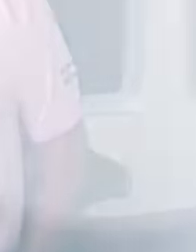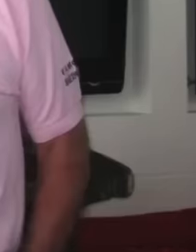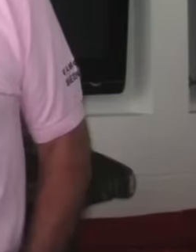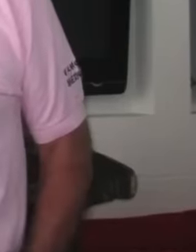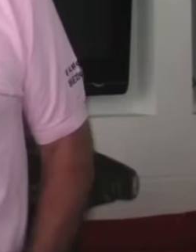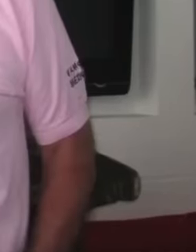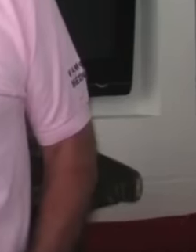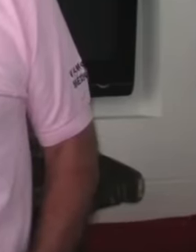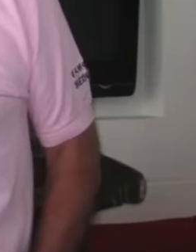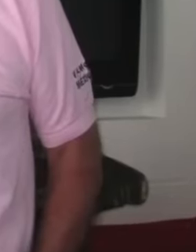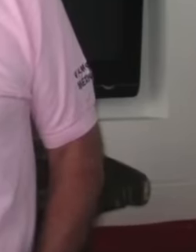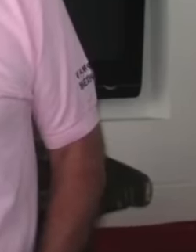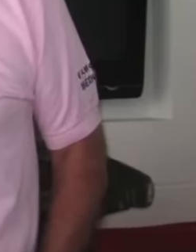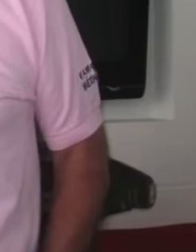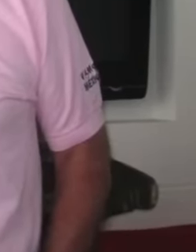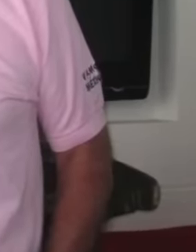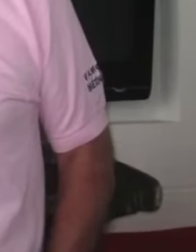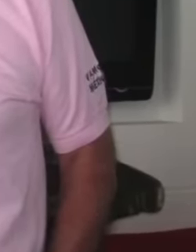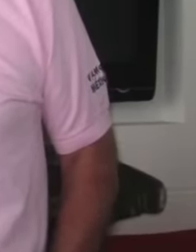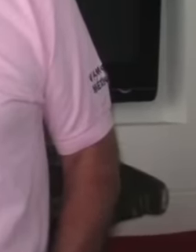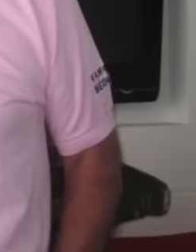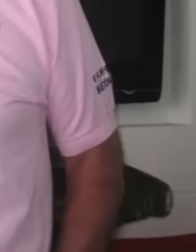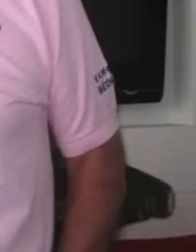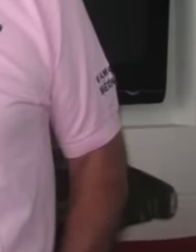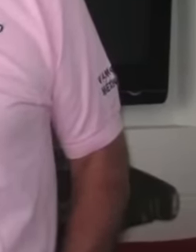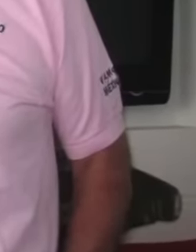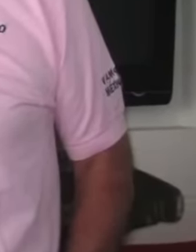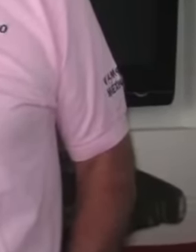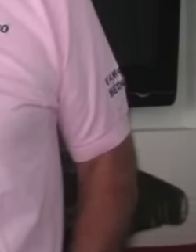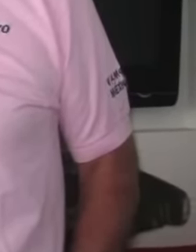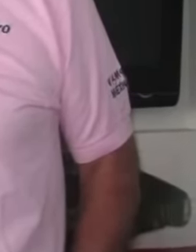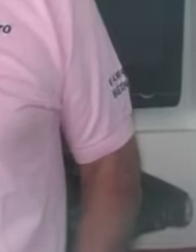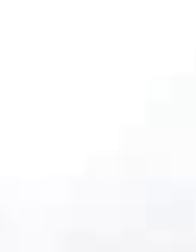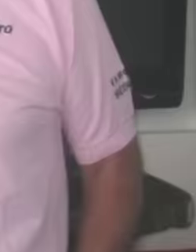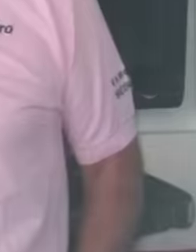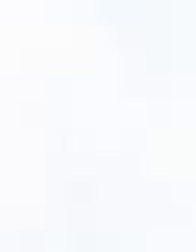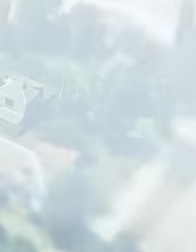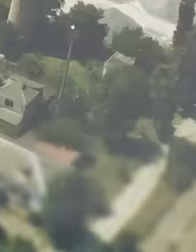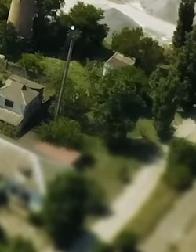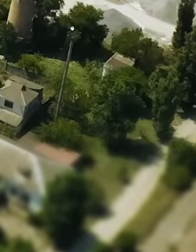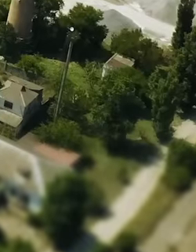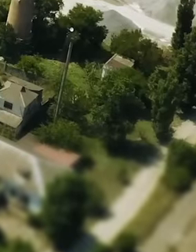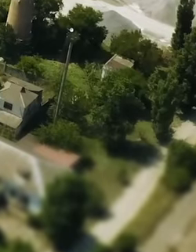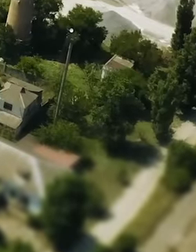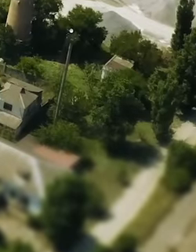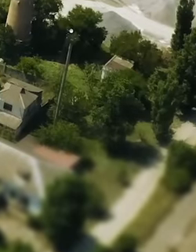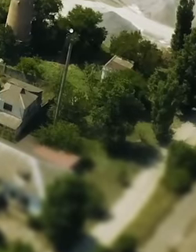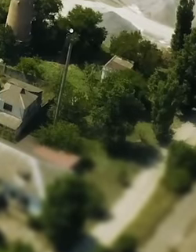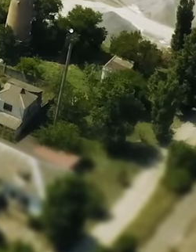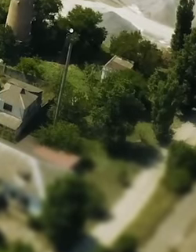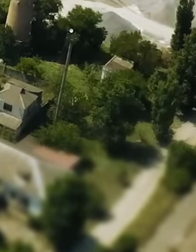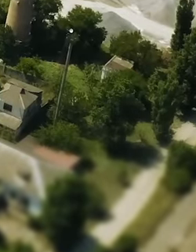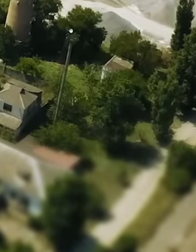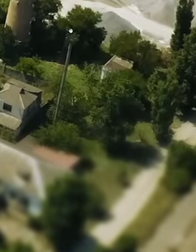Fox, who was president of Mexico at that time, this company, which was dedicated